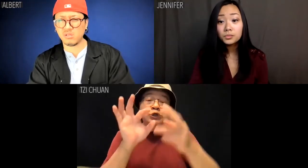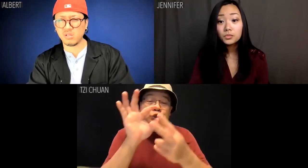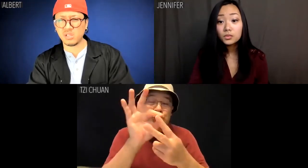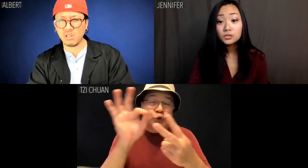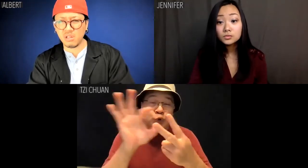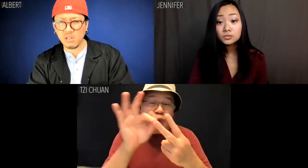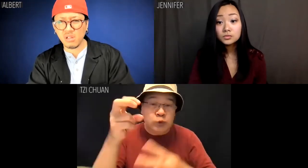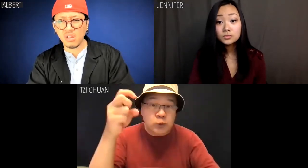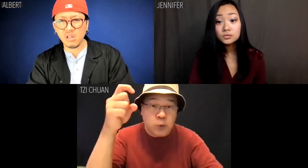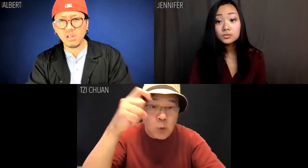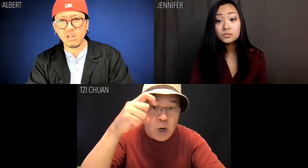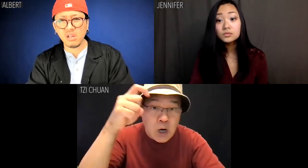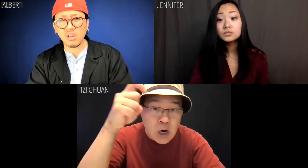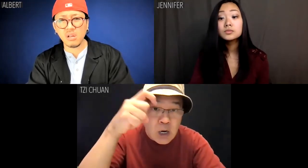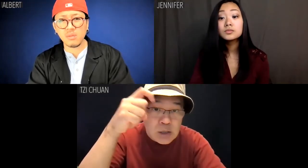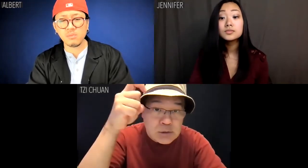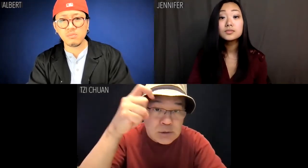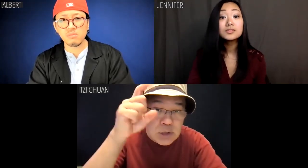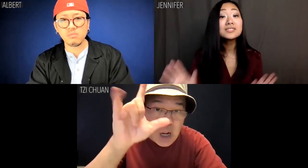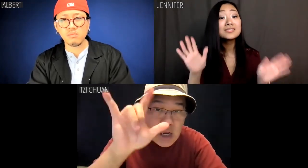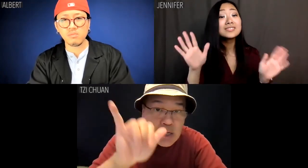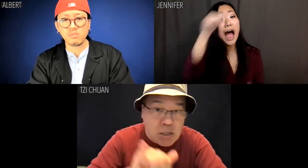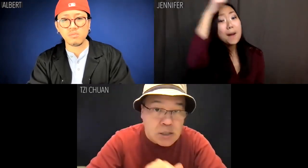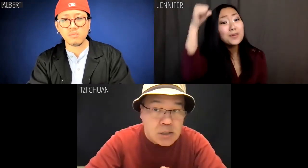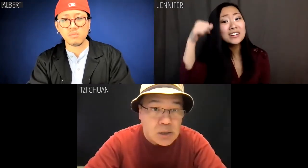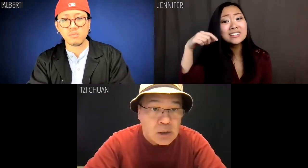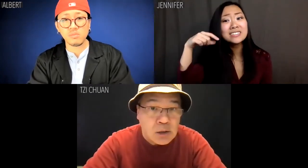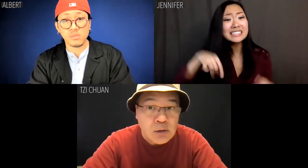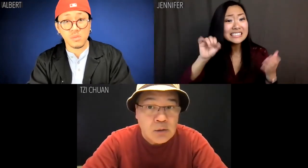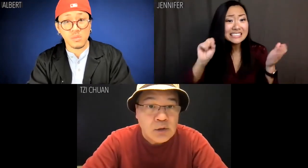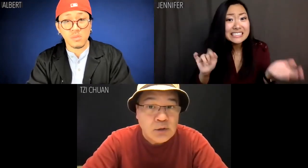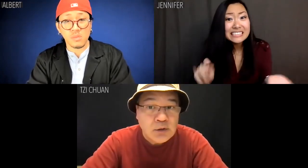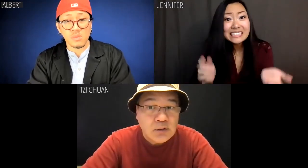Choose wisely. Jennifer: Albert, this is it.